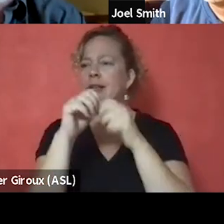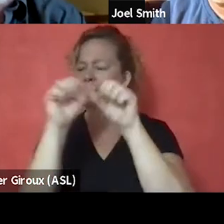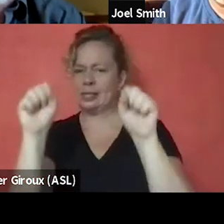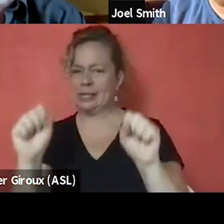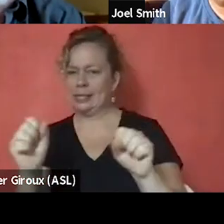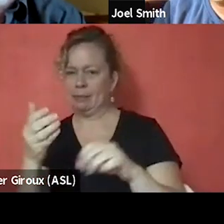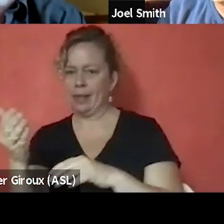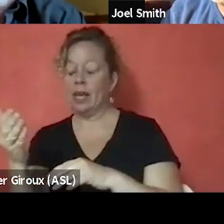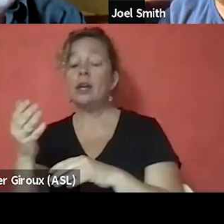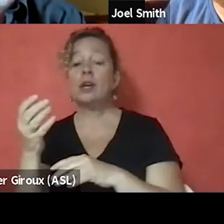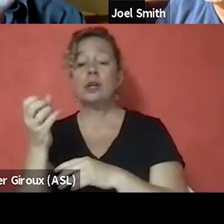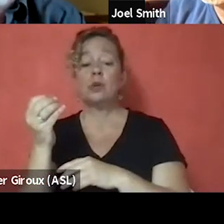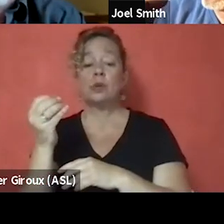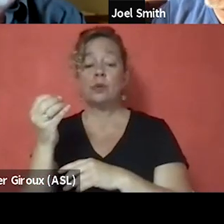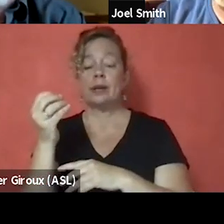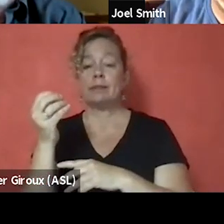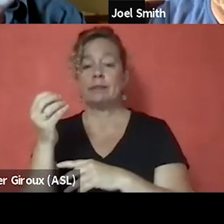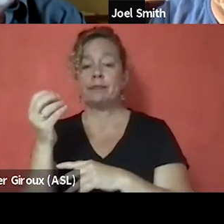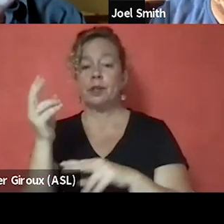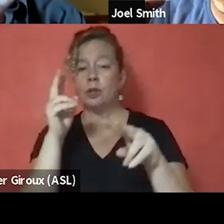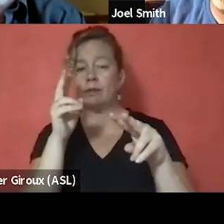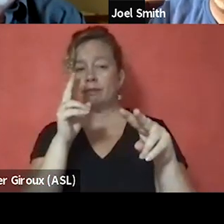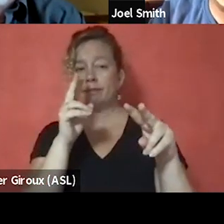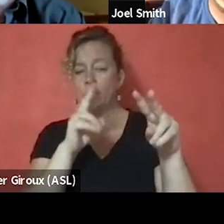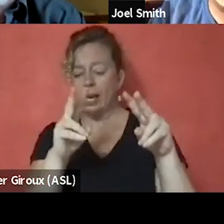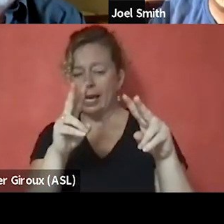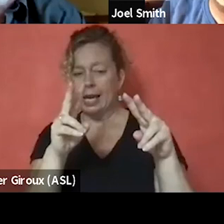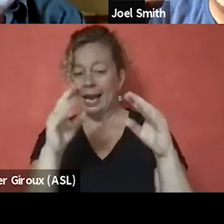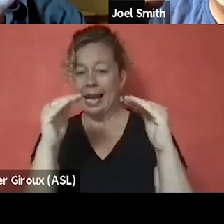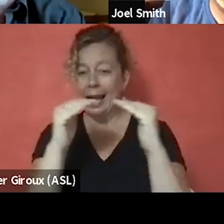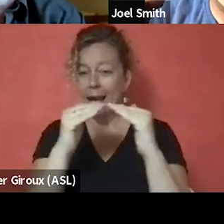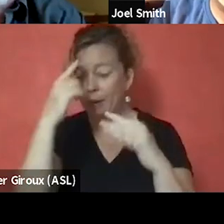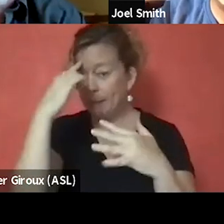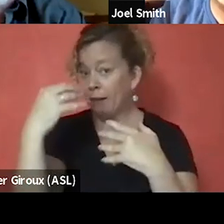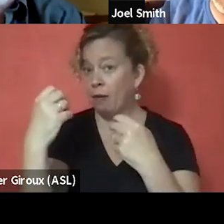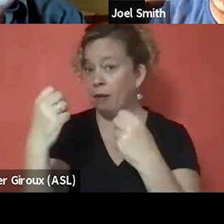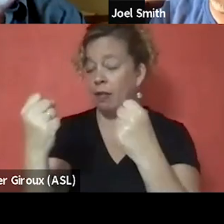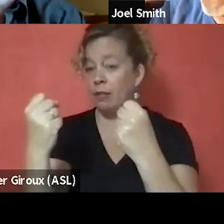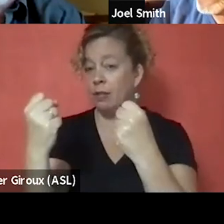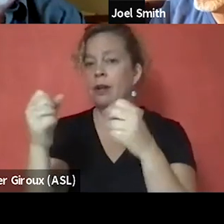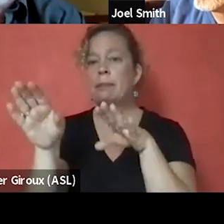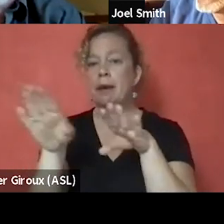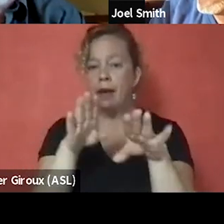When I'm looking at equity in mental health and behavioral health,